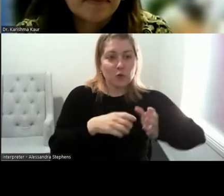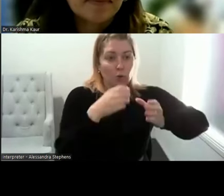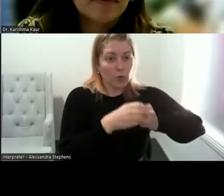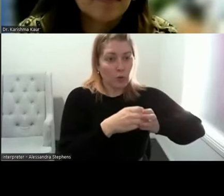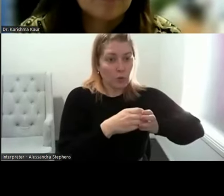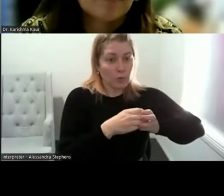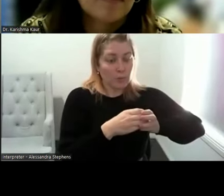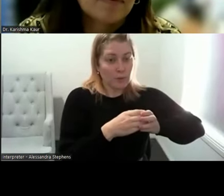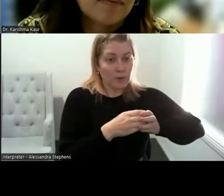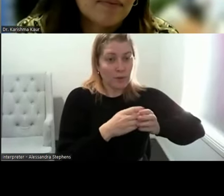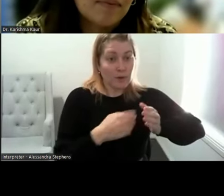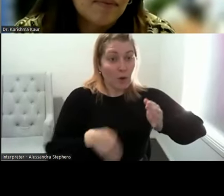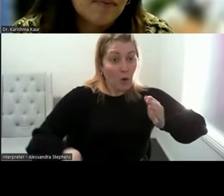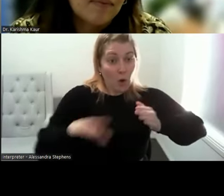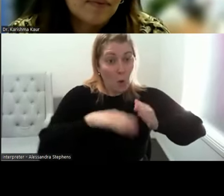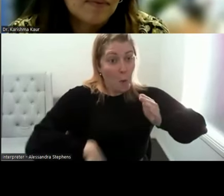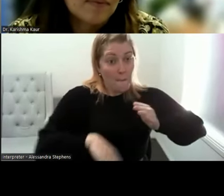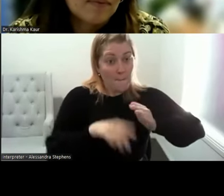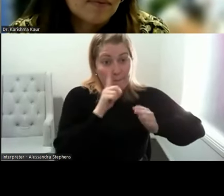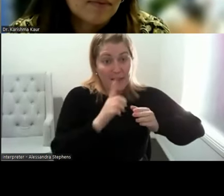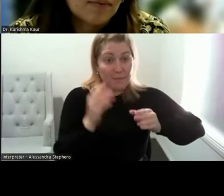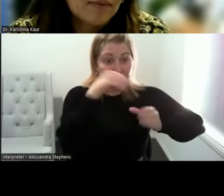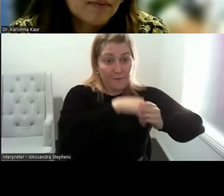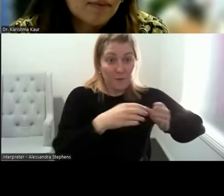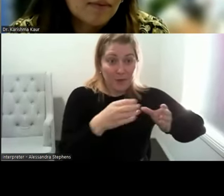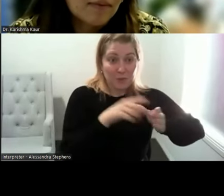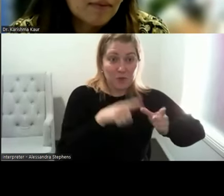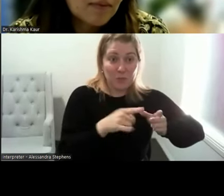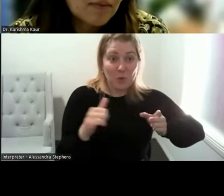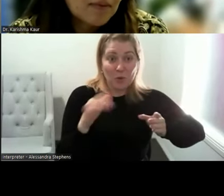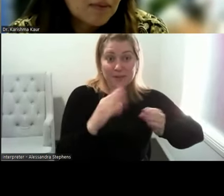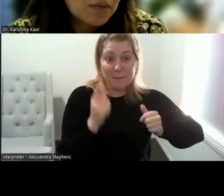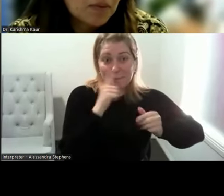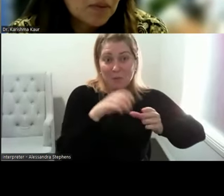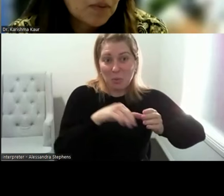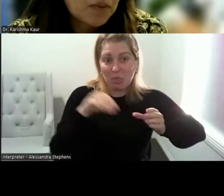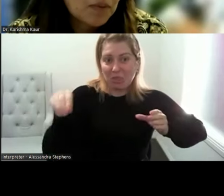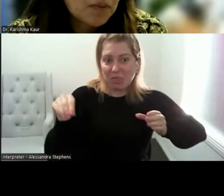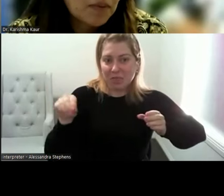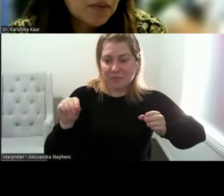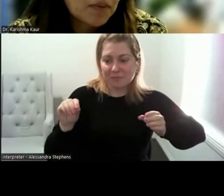And addressing the needs of women from different backgrounds and sometimes, you know, we expected